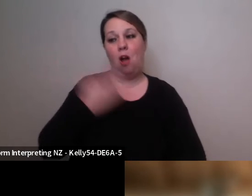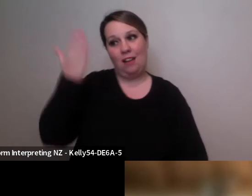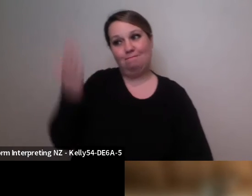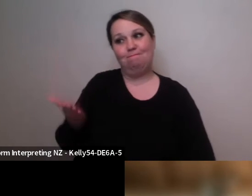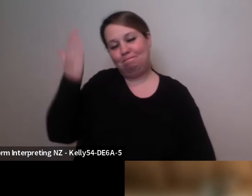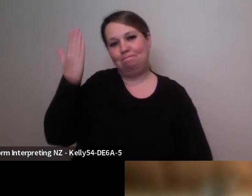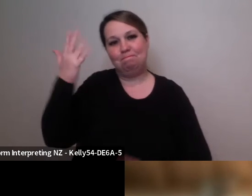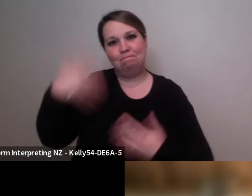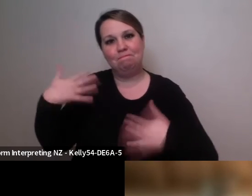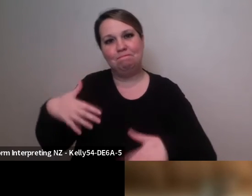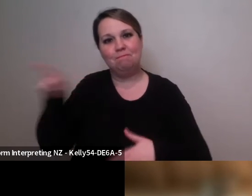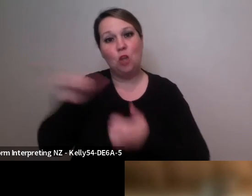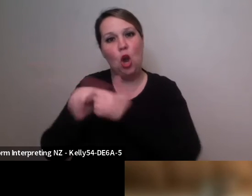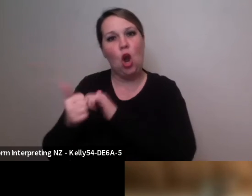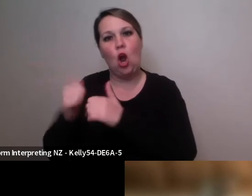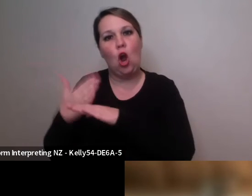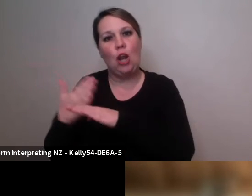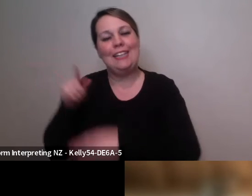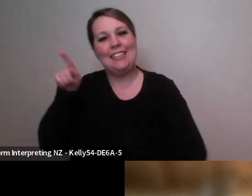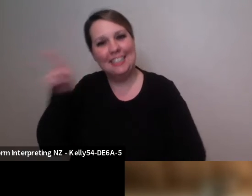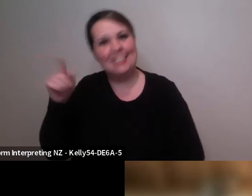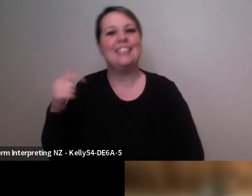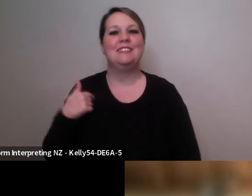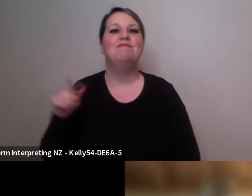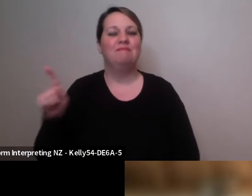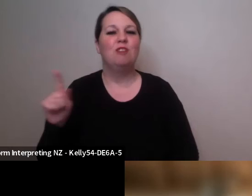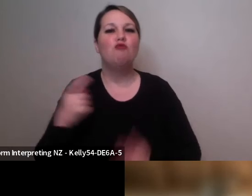gratitude is the attitude and our attitude is full of gratitude for what you've given